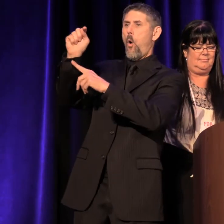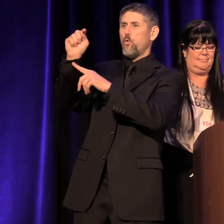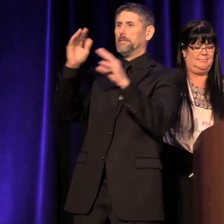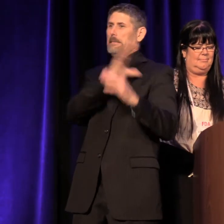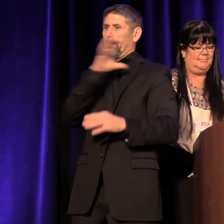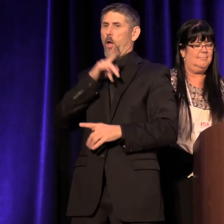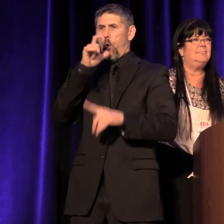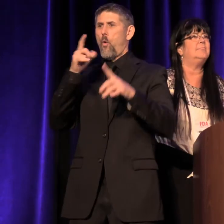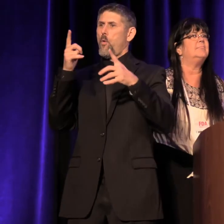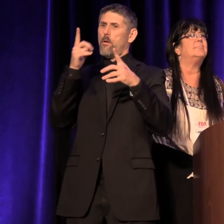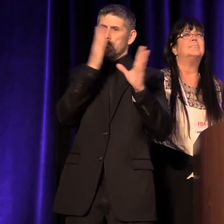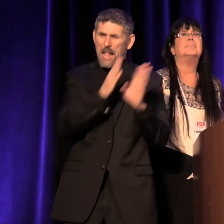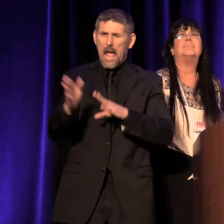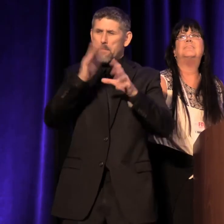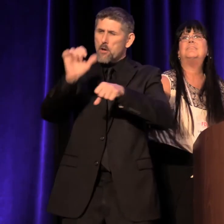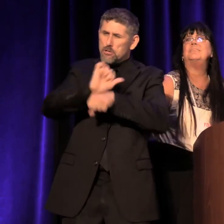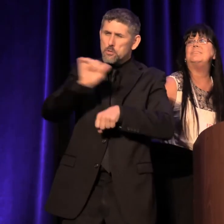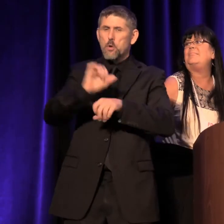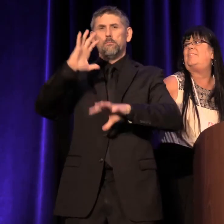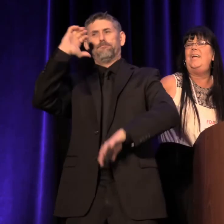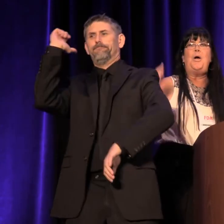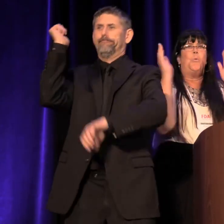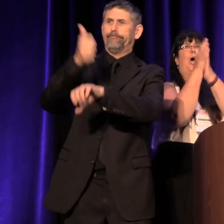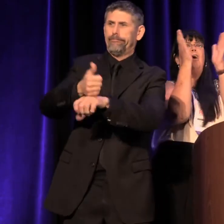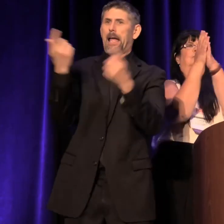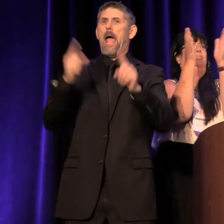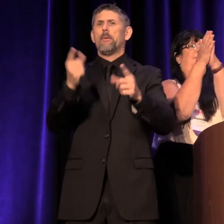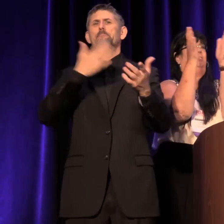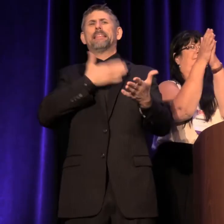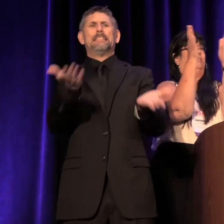Would you all please stand for a second so we can acknowledge you? Woo!